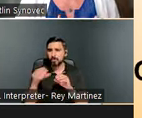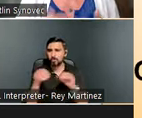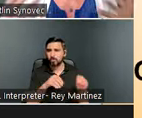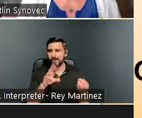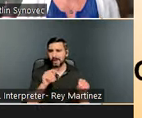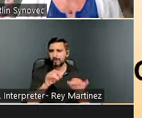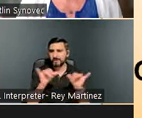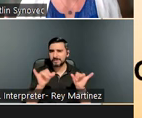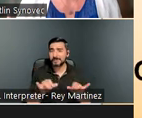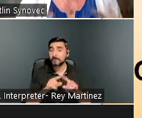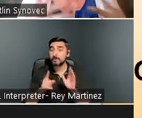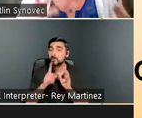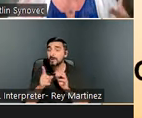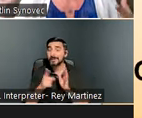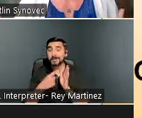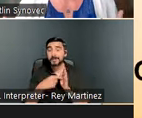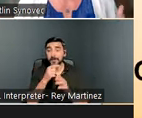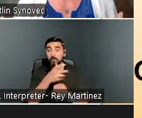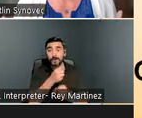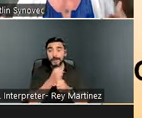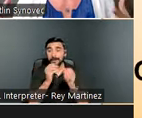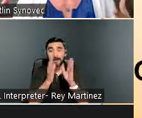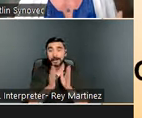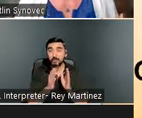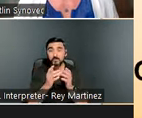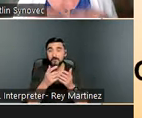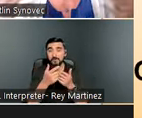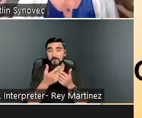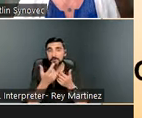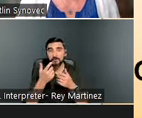people never access housing because the right available supports are not there, and they remain